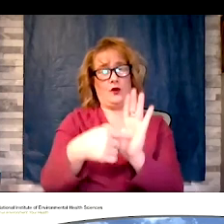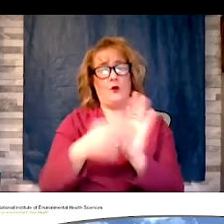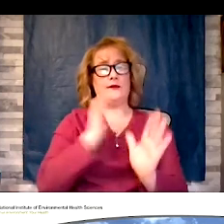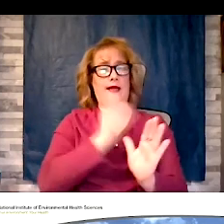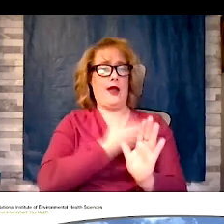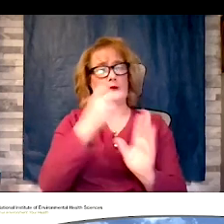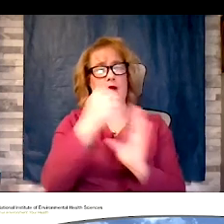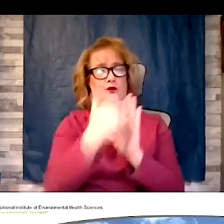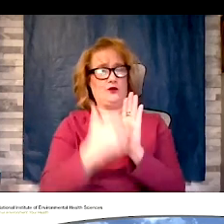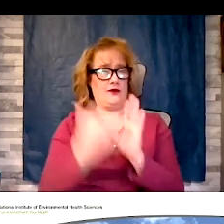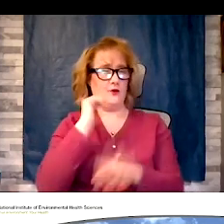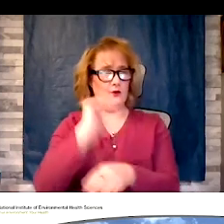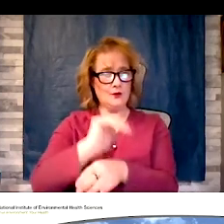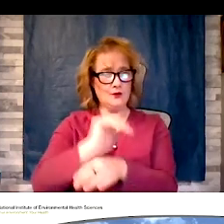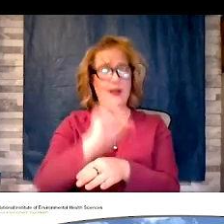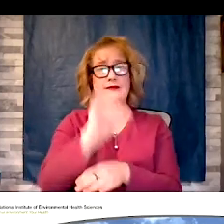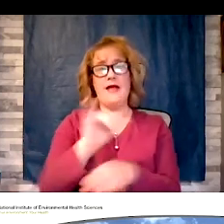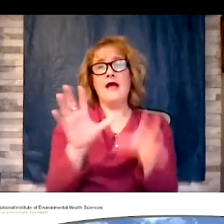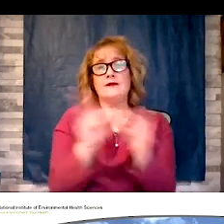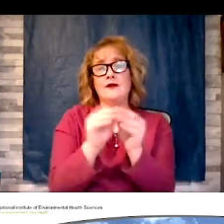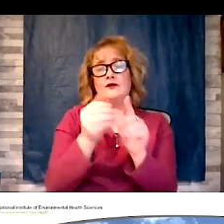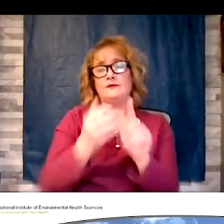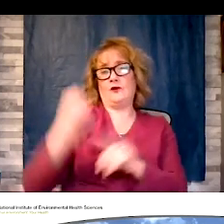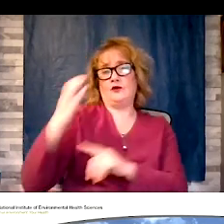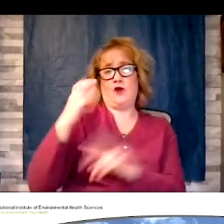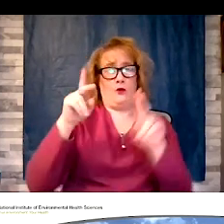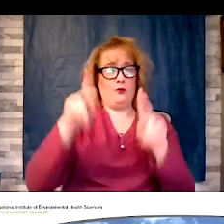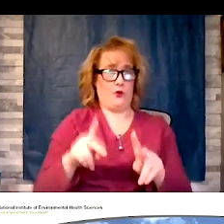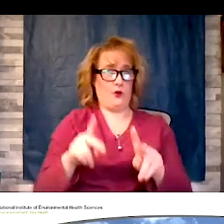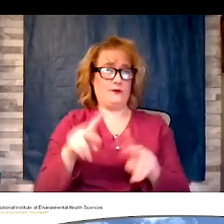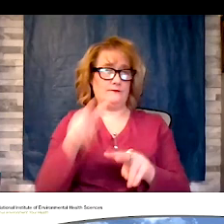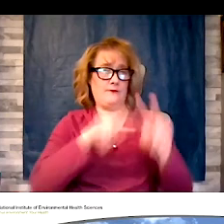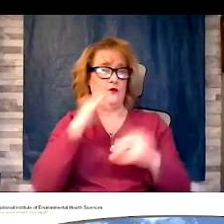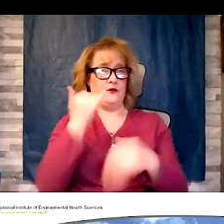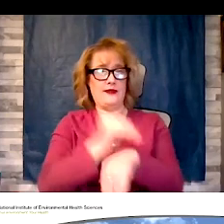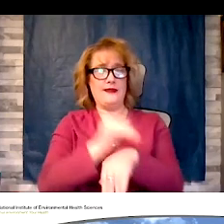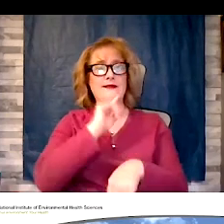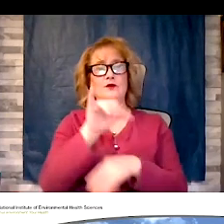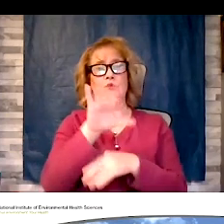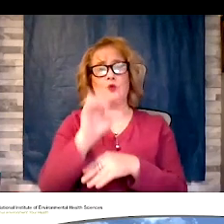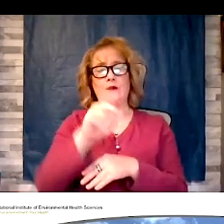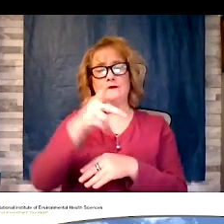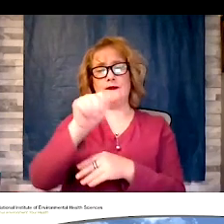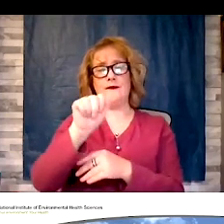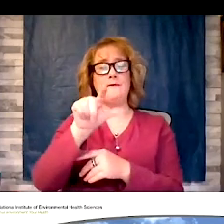and moderator for this evening will be Ms. Joyce page. She will